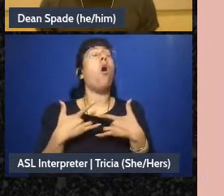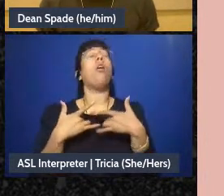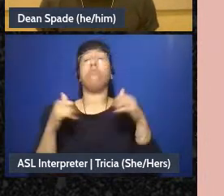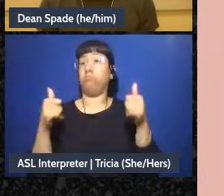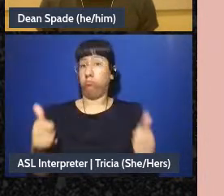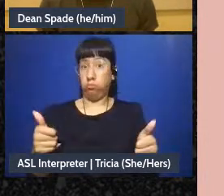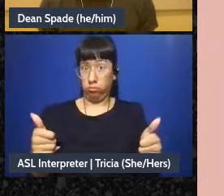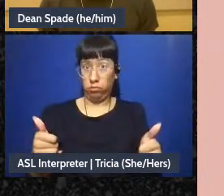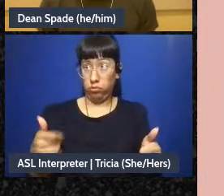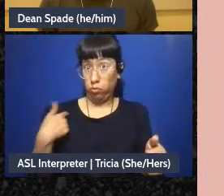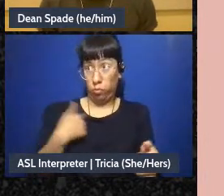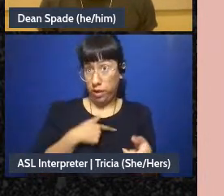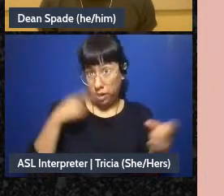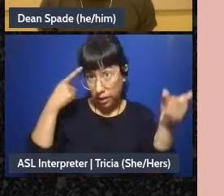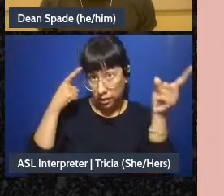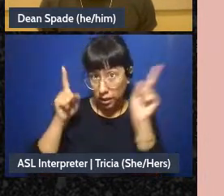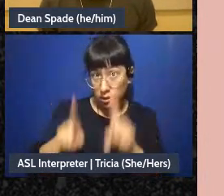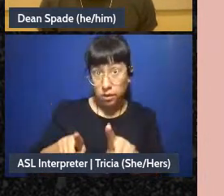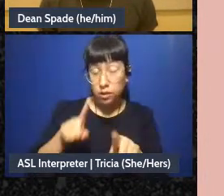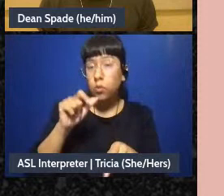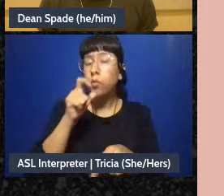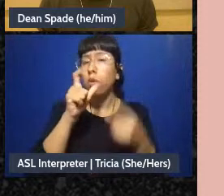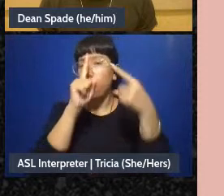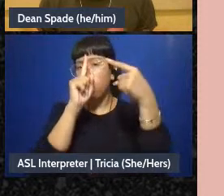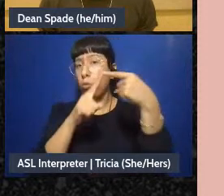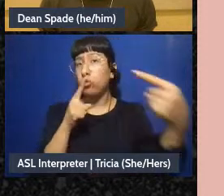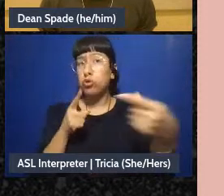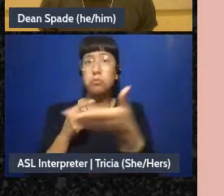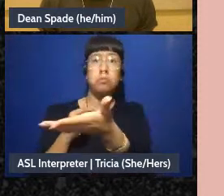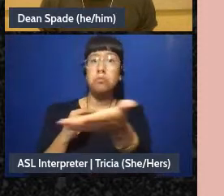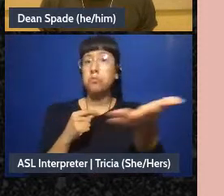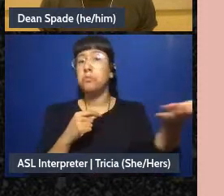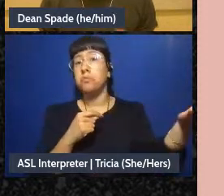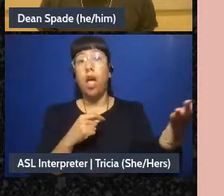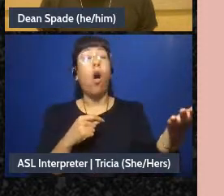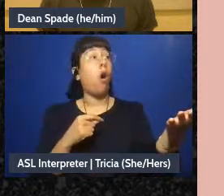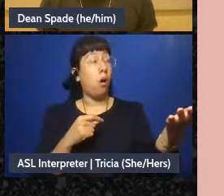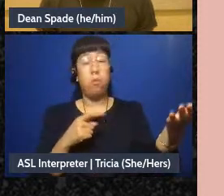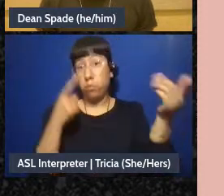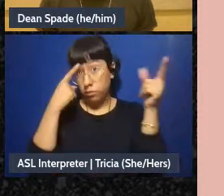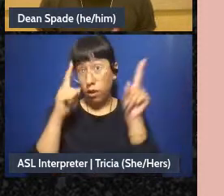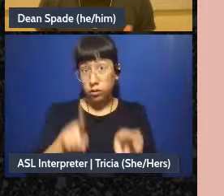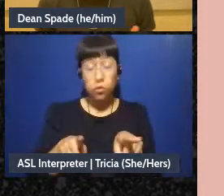consensus? Anyone have any opposition?” And we may have reached consensus or if not maybe there's